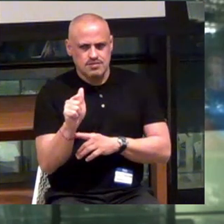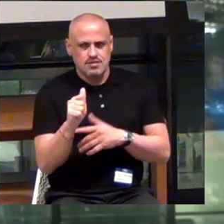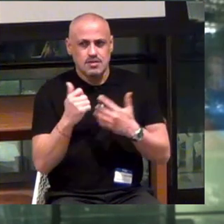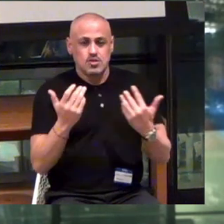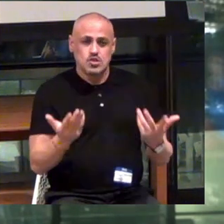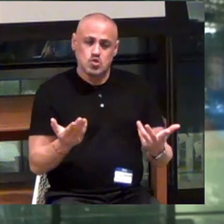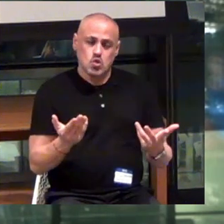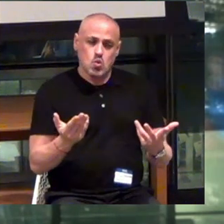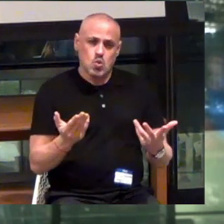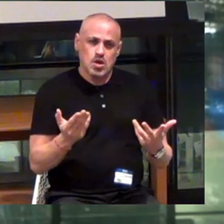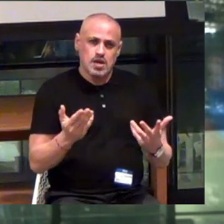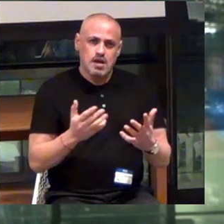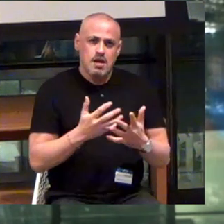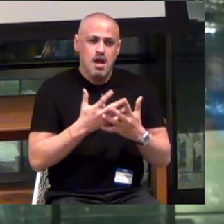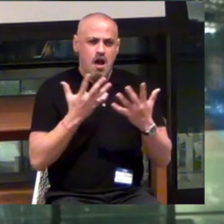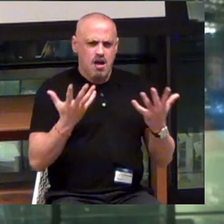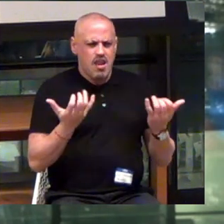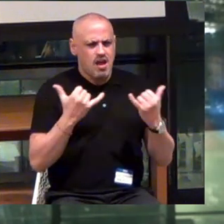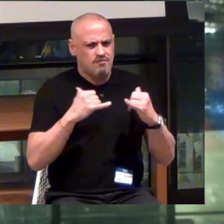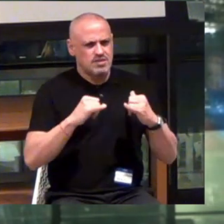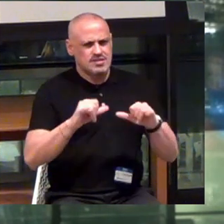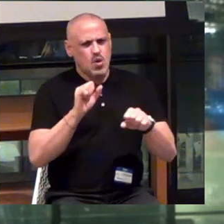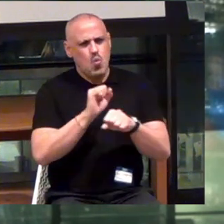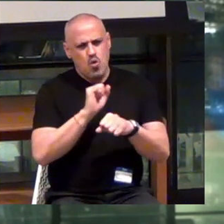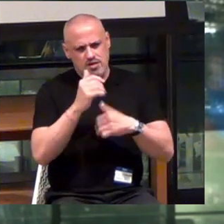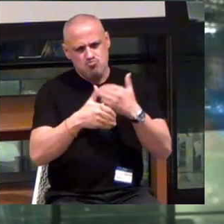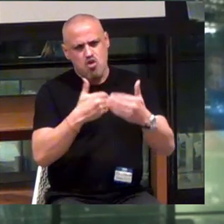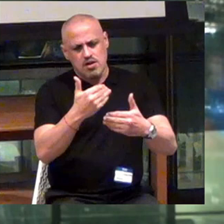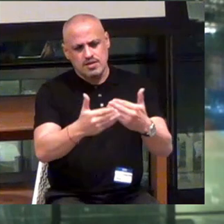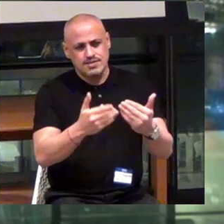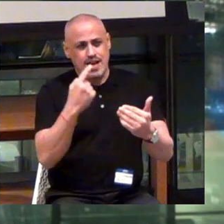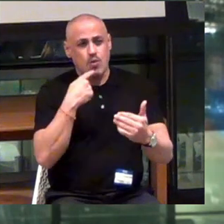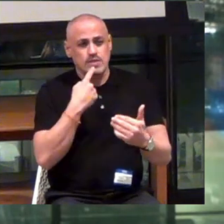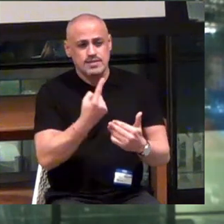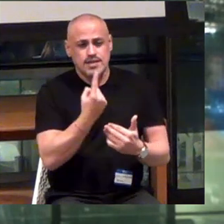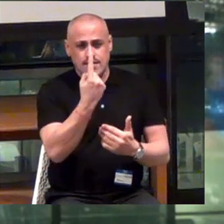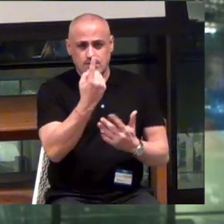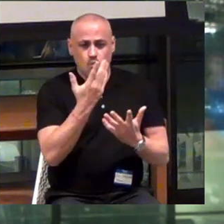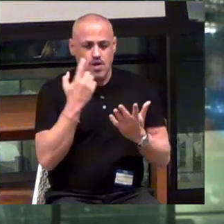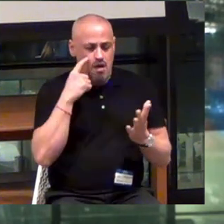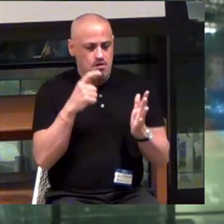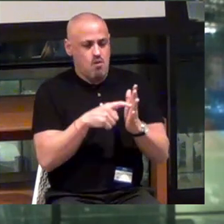So a lot of this is still a work in progress. I would say that that was one that I noticed.